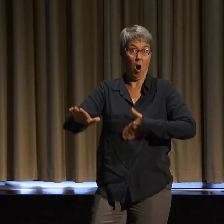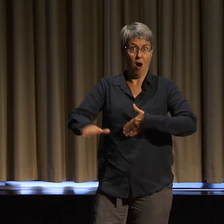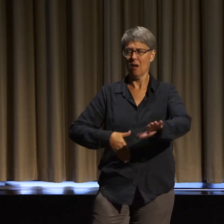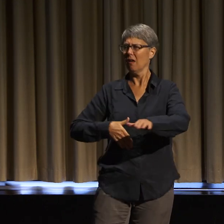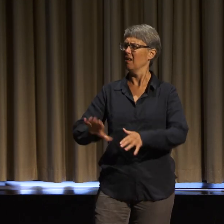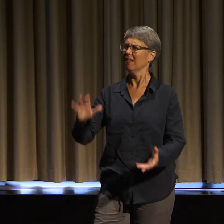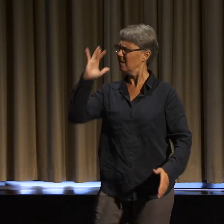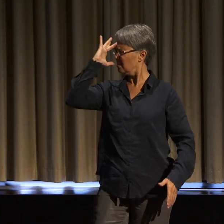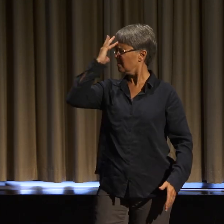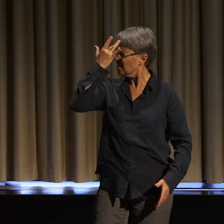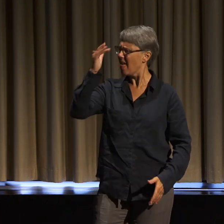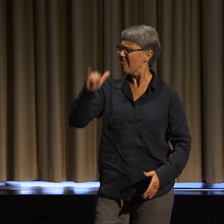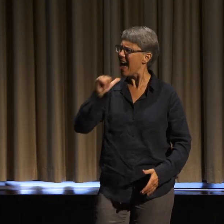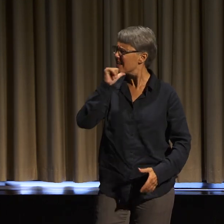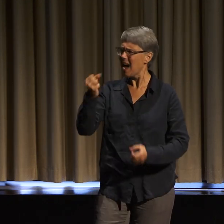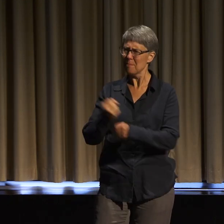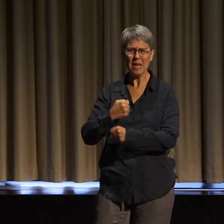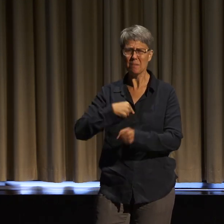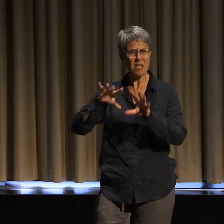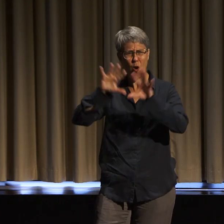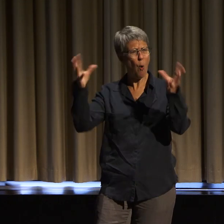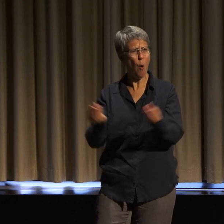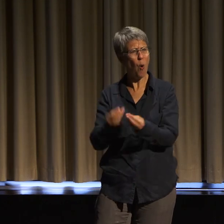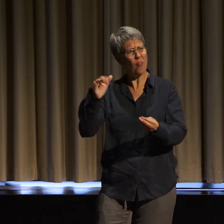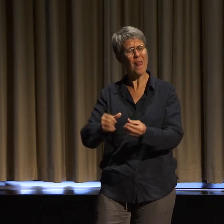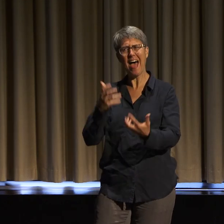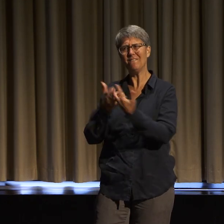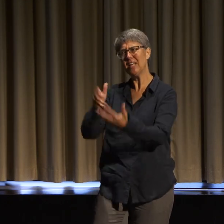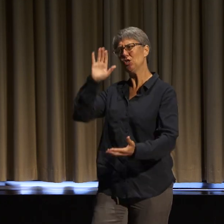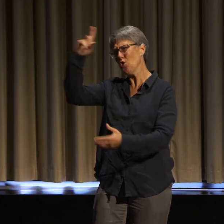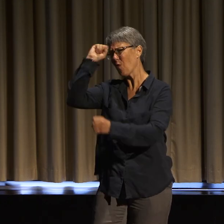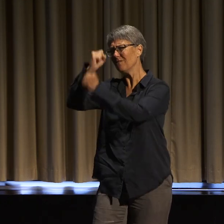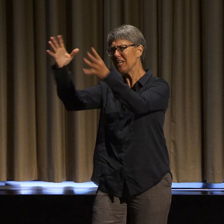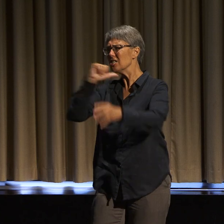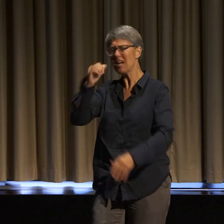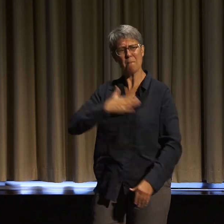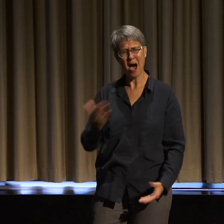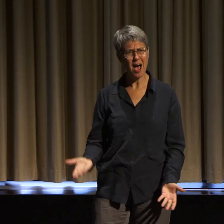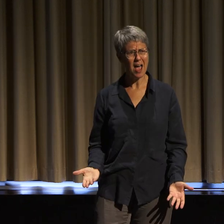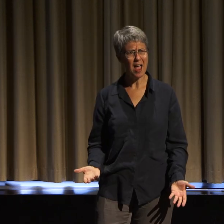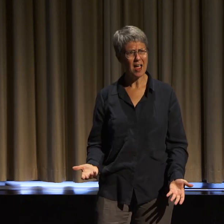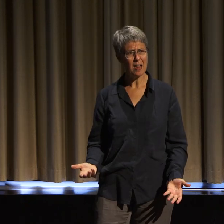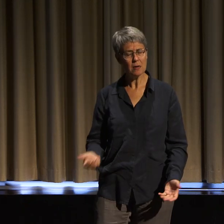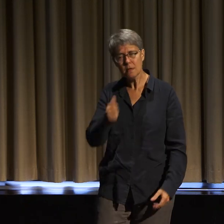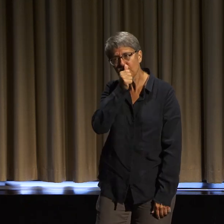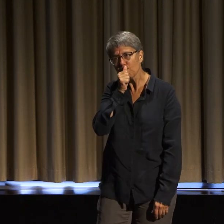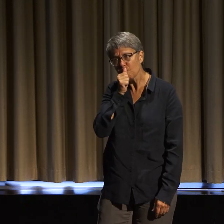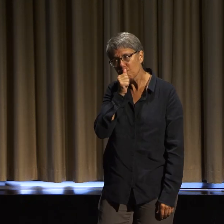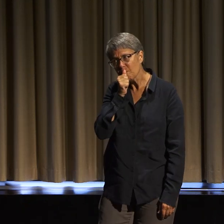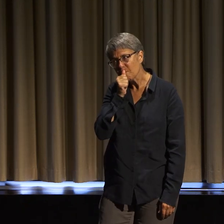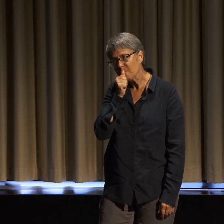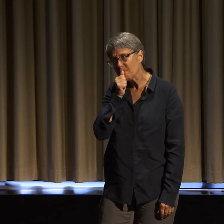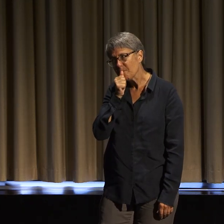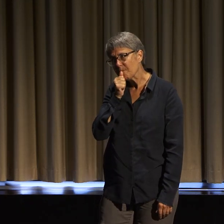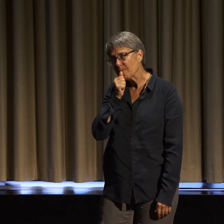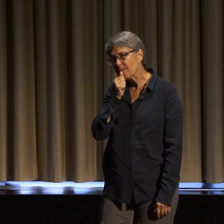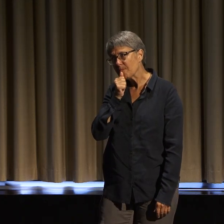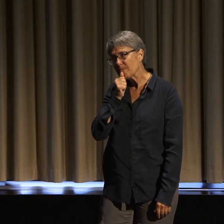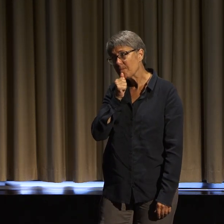than I was, something other than I am. And because I stand here today in front of you